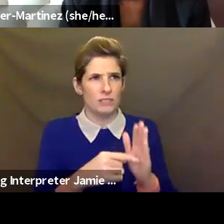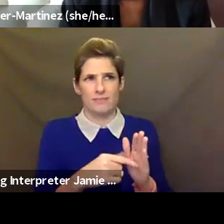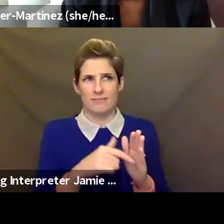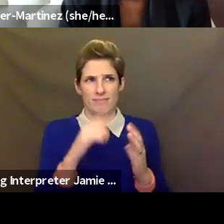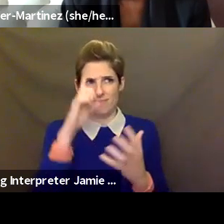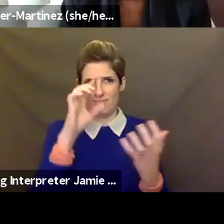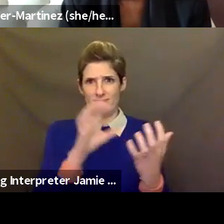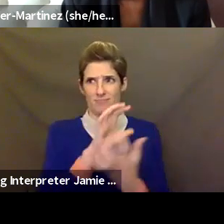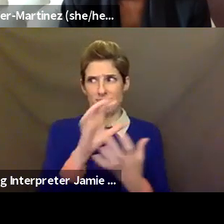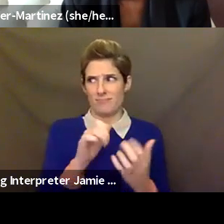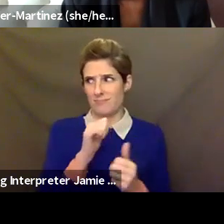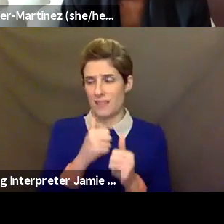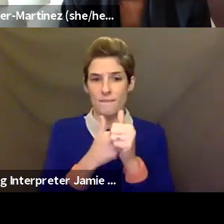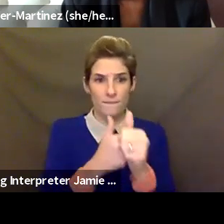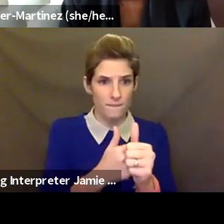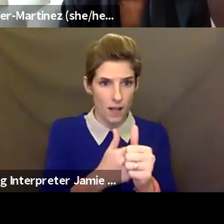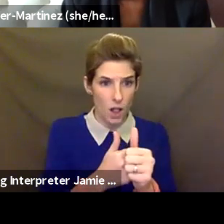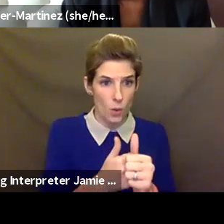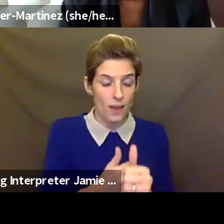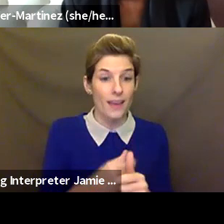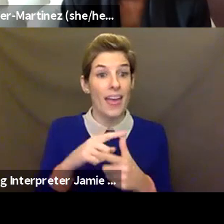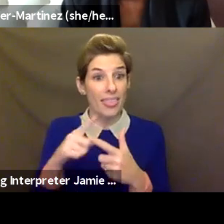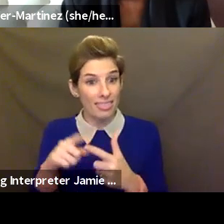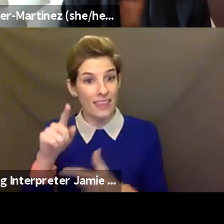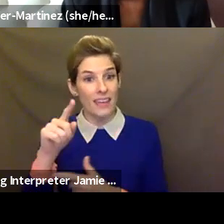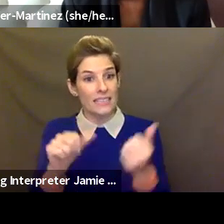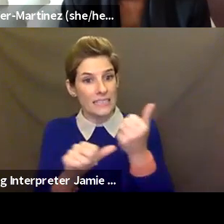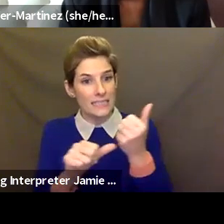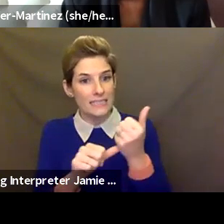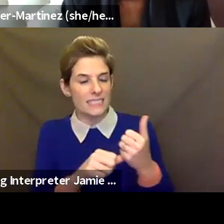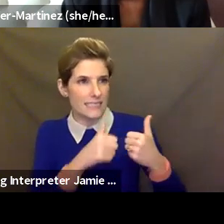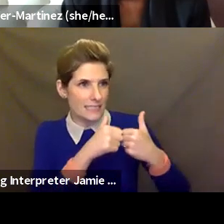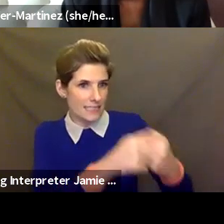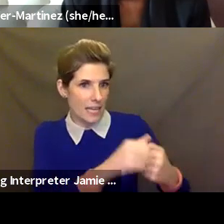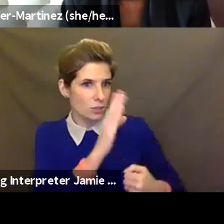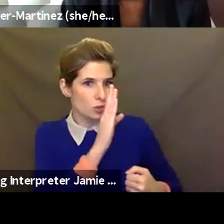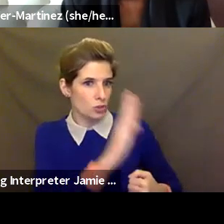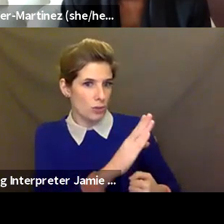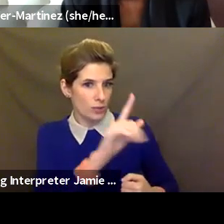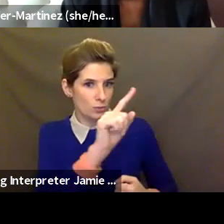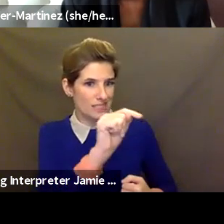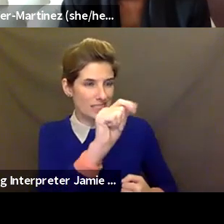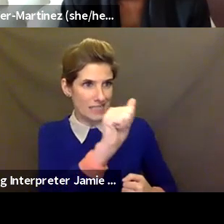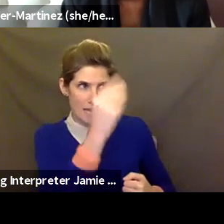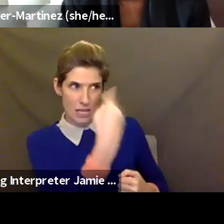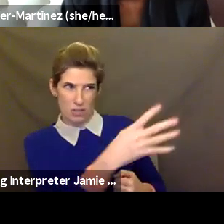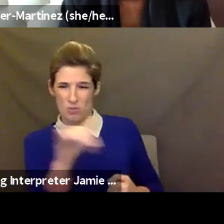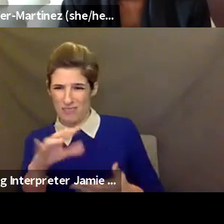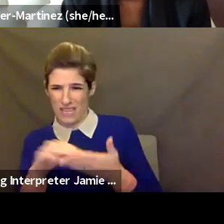was a pretty interesting, like, behind the scenes, the adults in the room were kind of, like, just being aware of, like, you